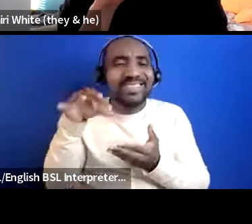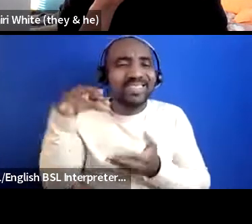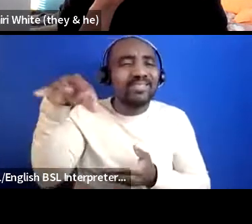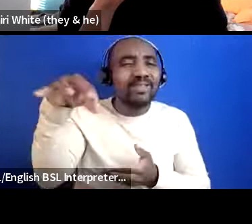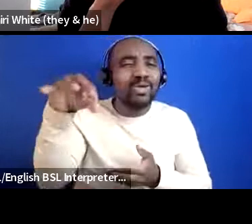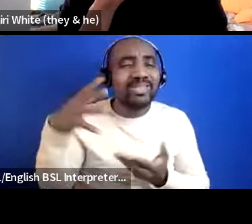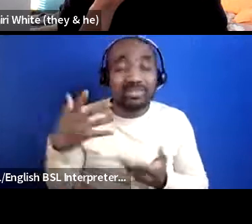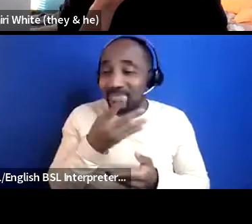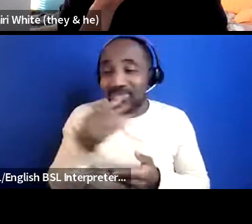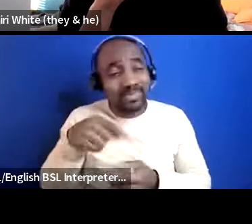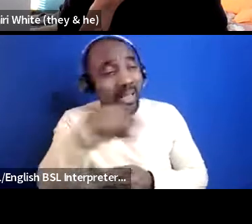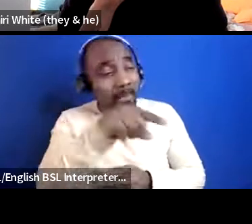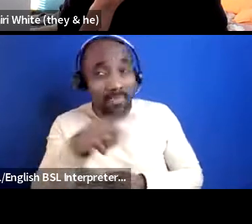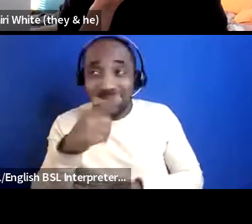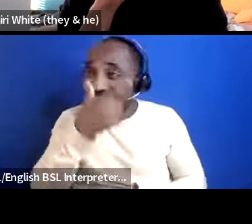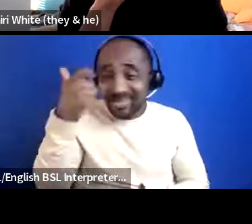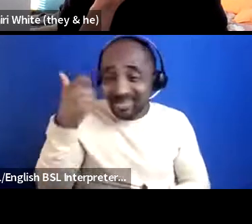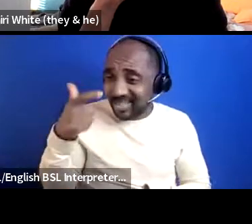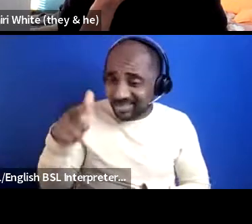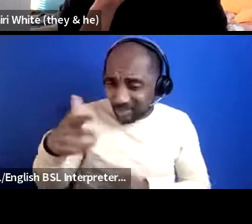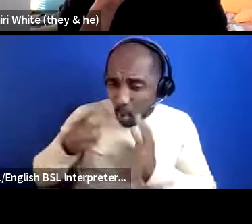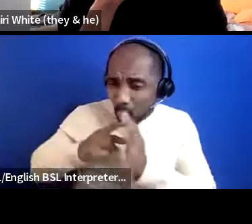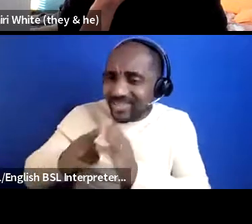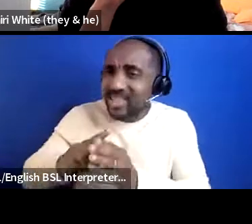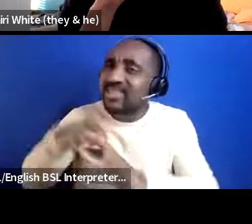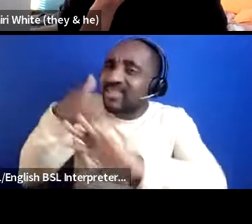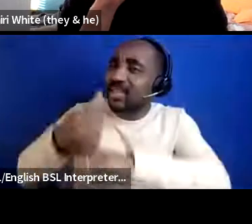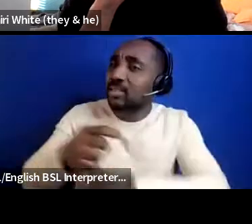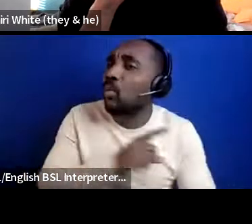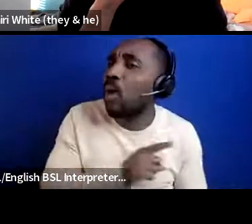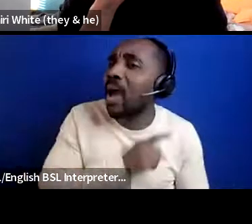you know where you started from the whole reason you started the organization you know why you are